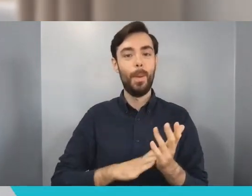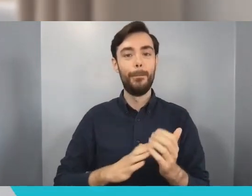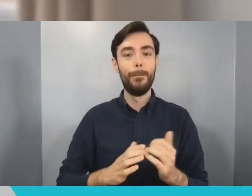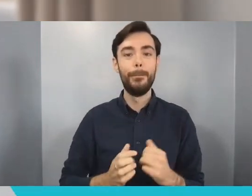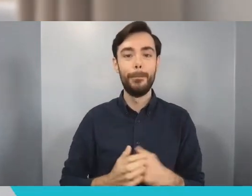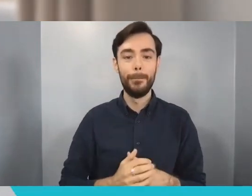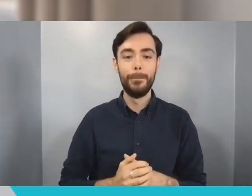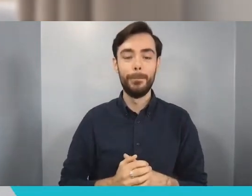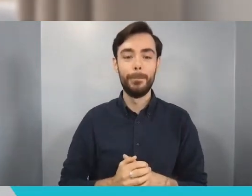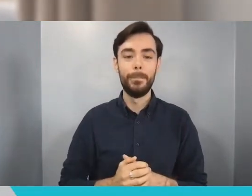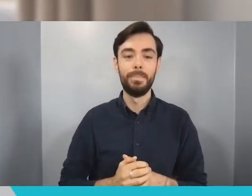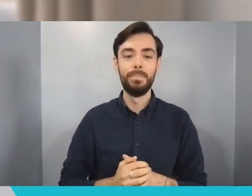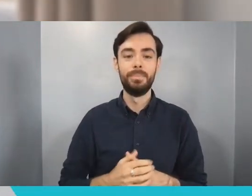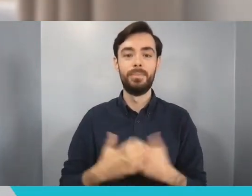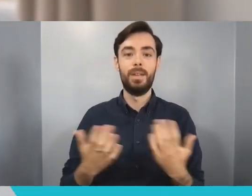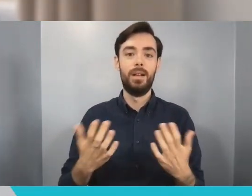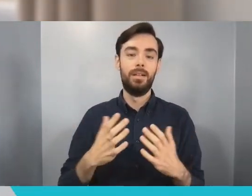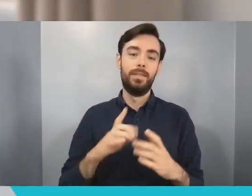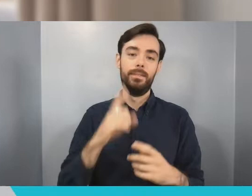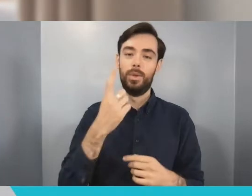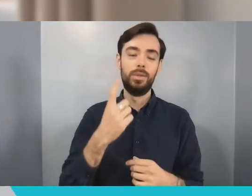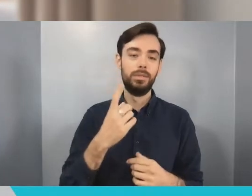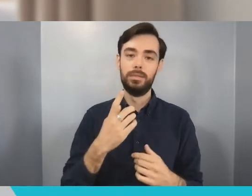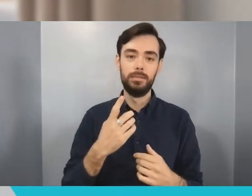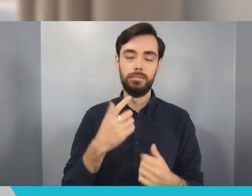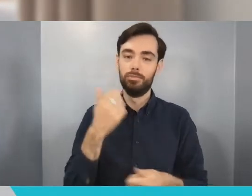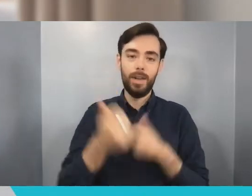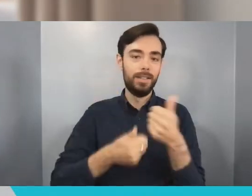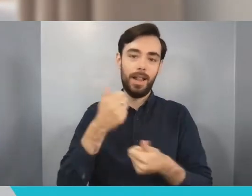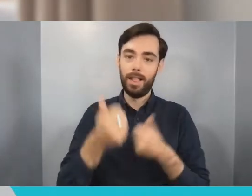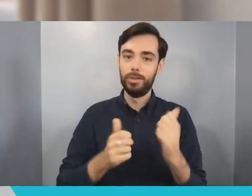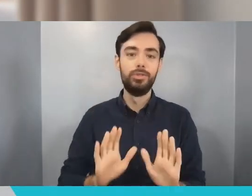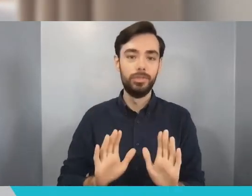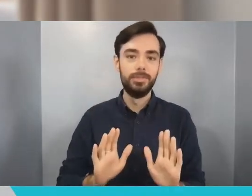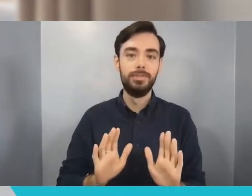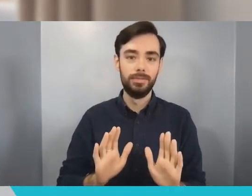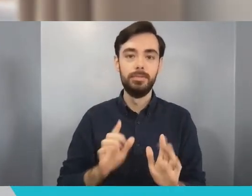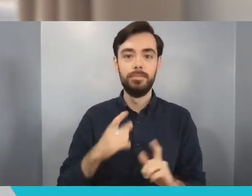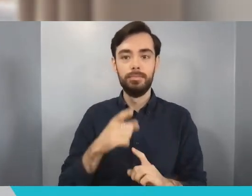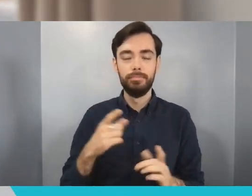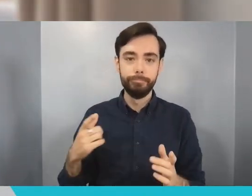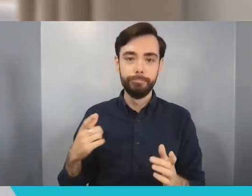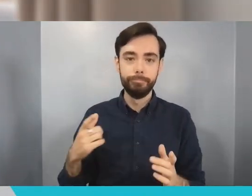say congratulations. Making it to this point is an incredible achievement and I'm sure